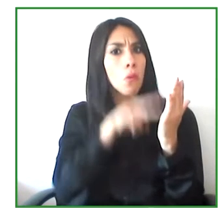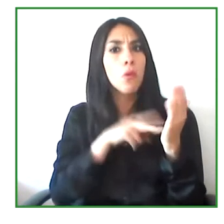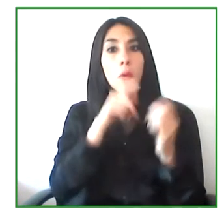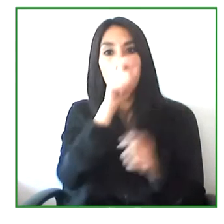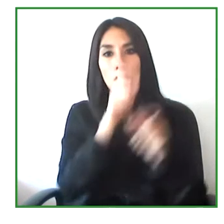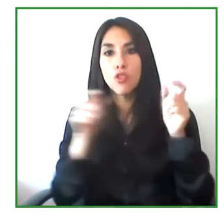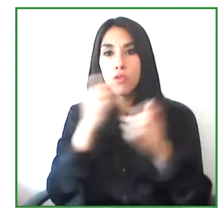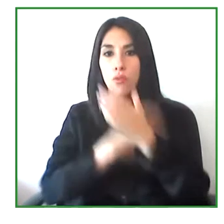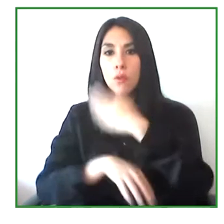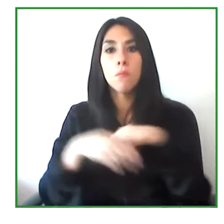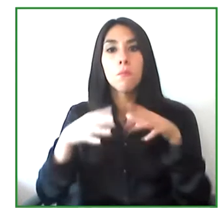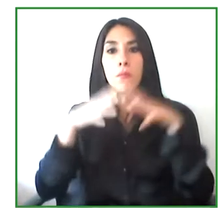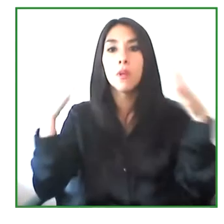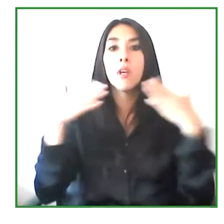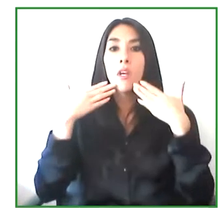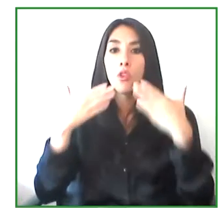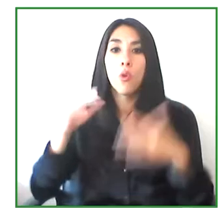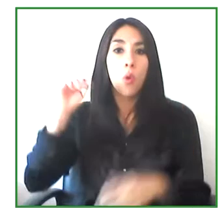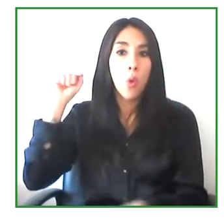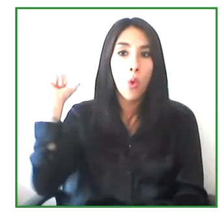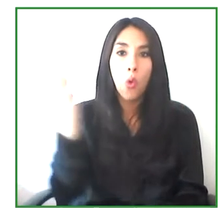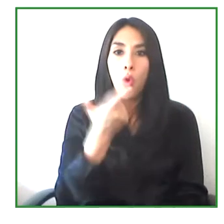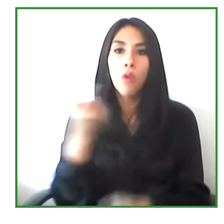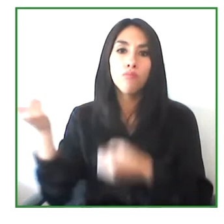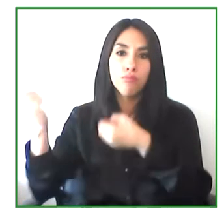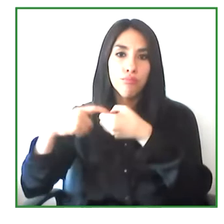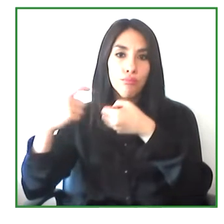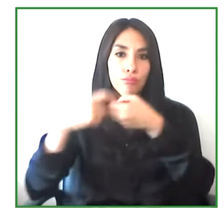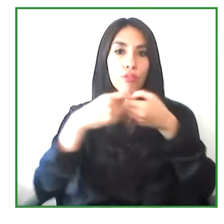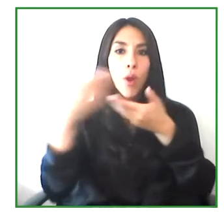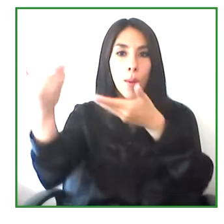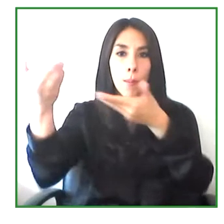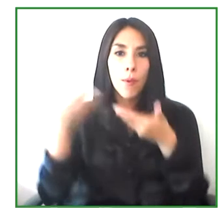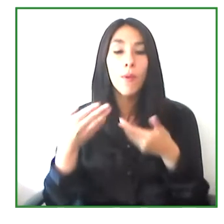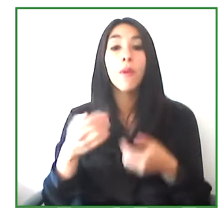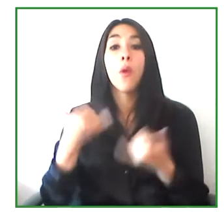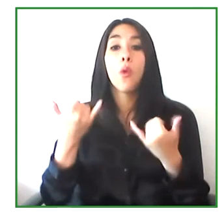supportive devices for improving workstations for people with disabilities.